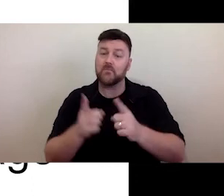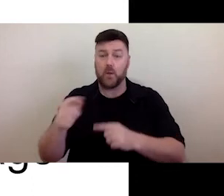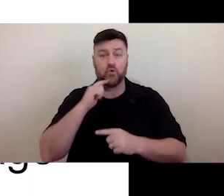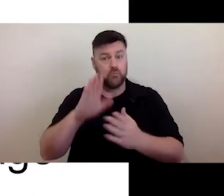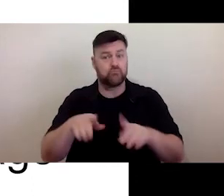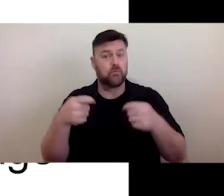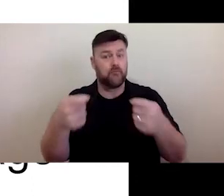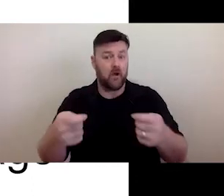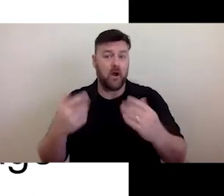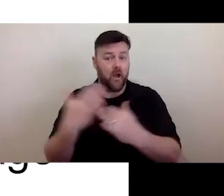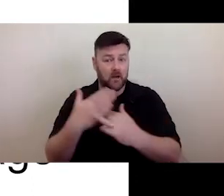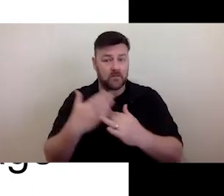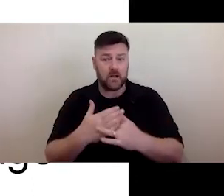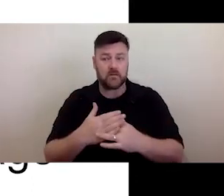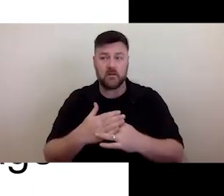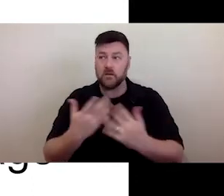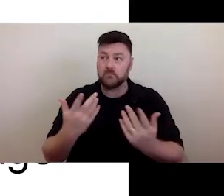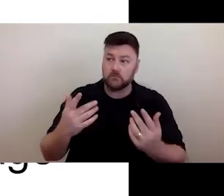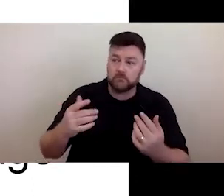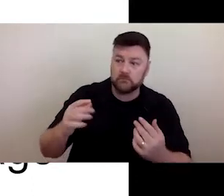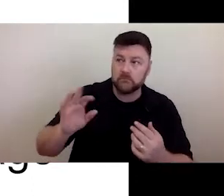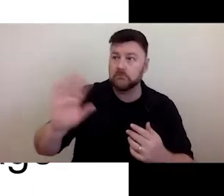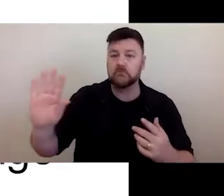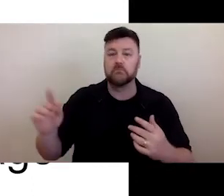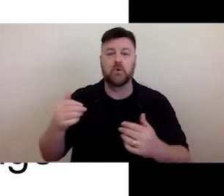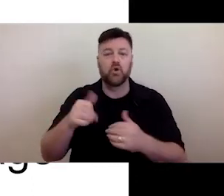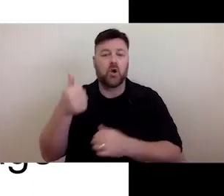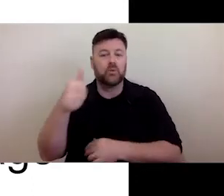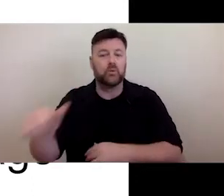features, you know, it's very unlikely that they're going to check